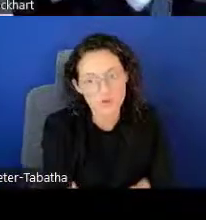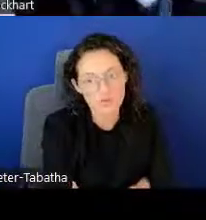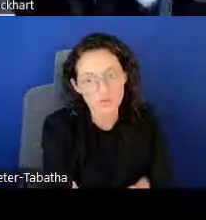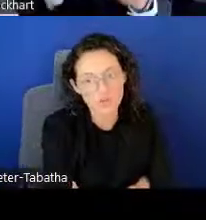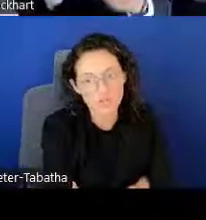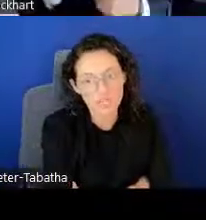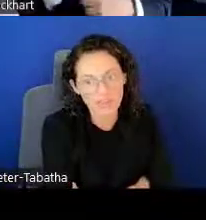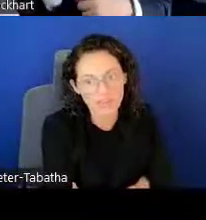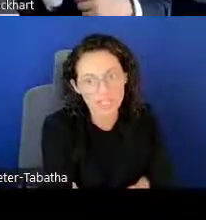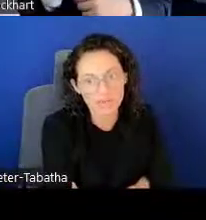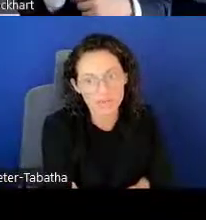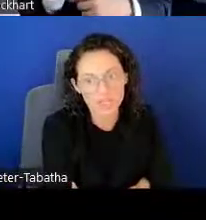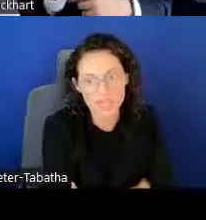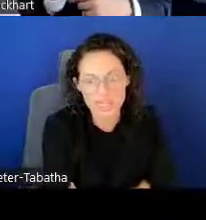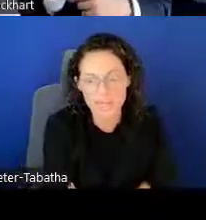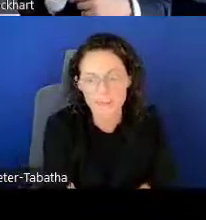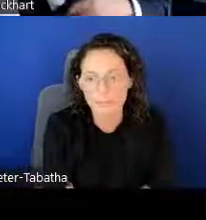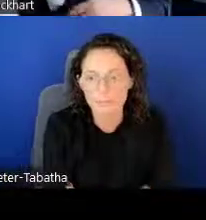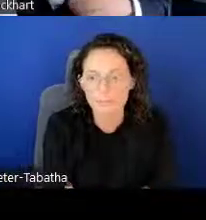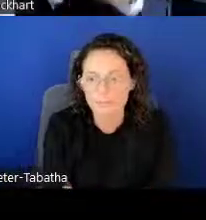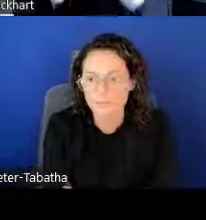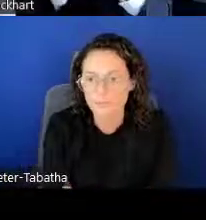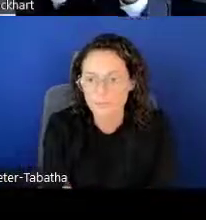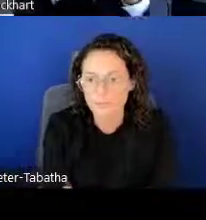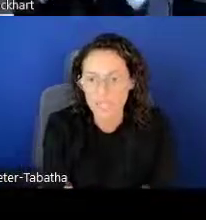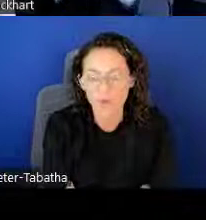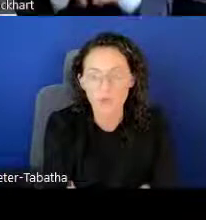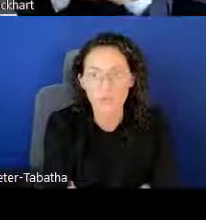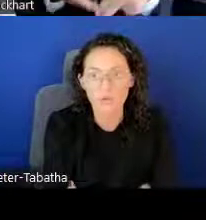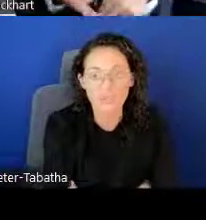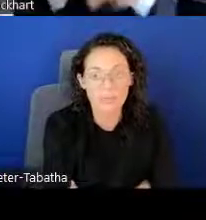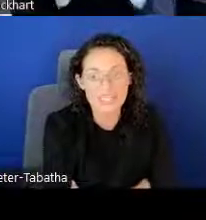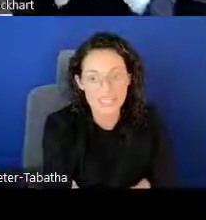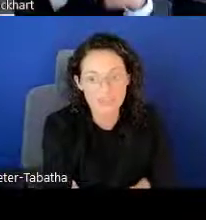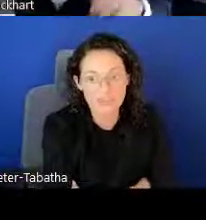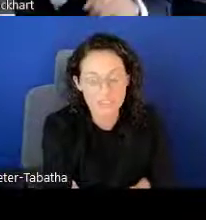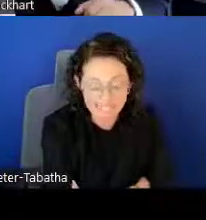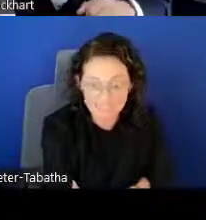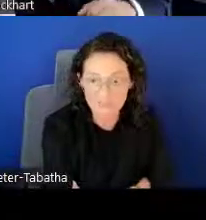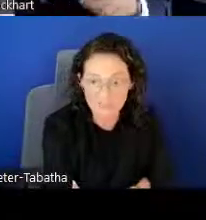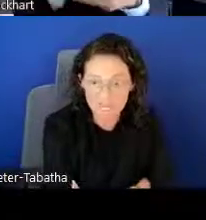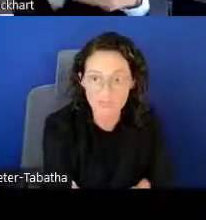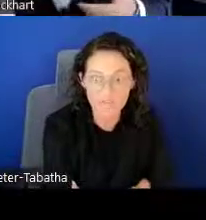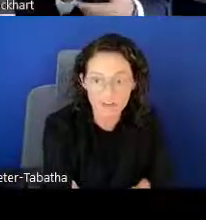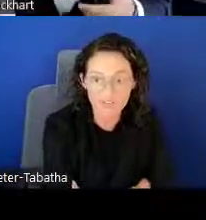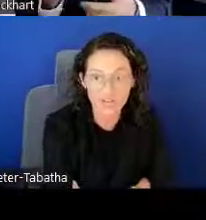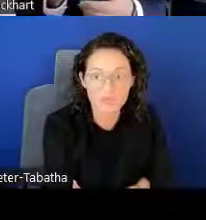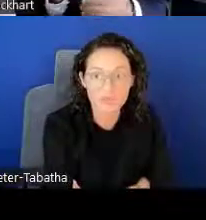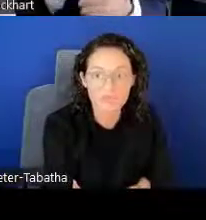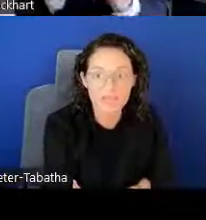So if you look carefully, you'll notice that Health from a Disadvantaged Background